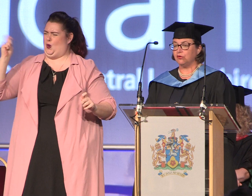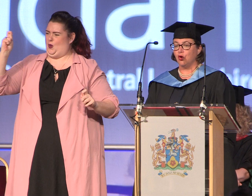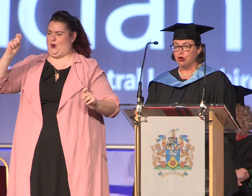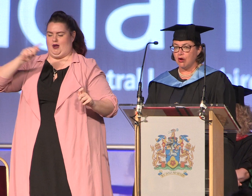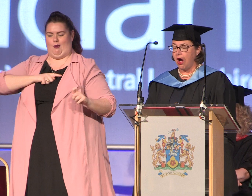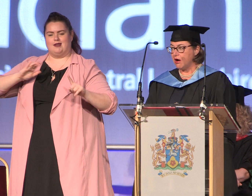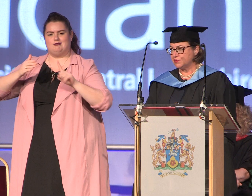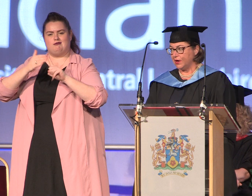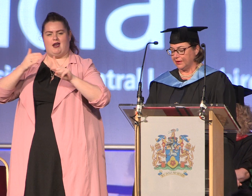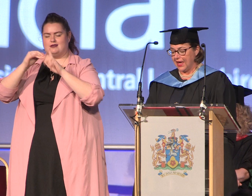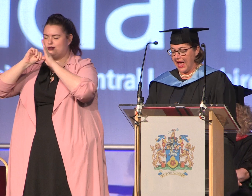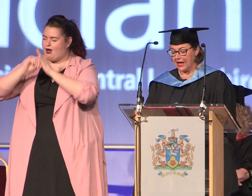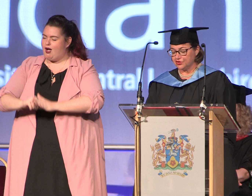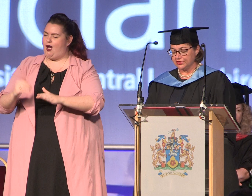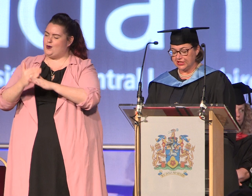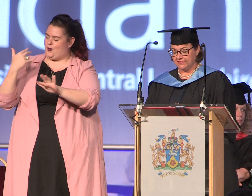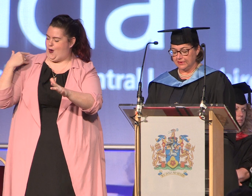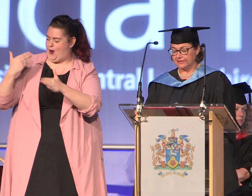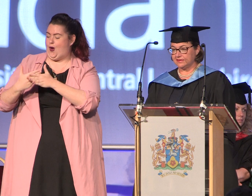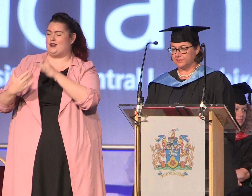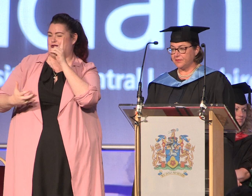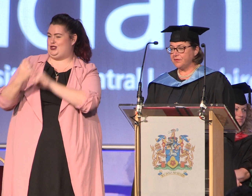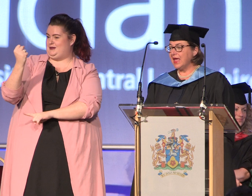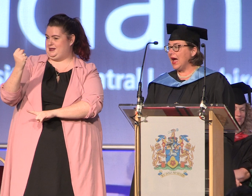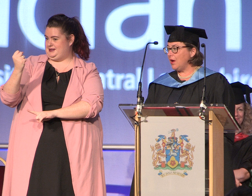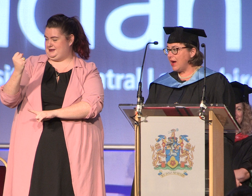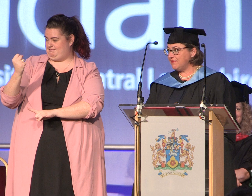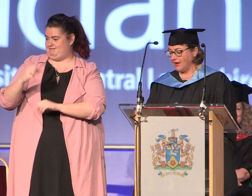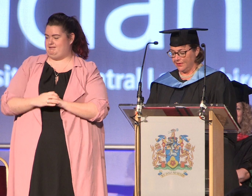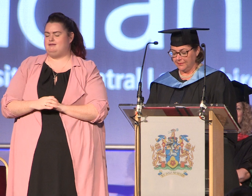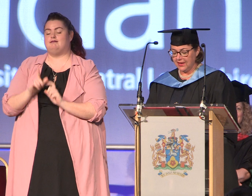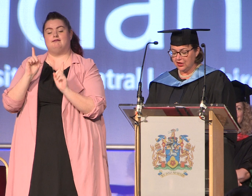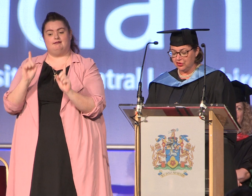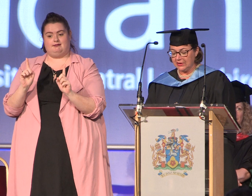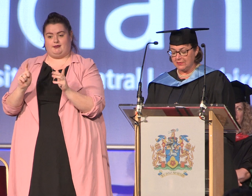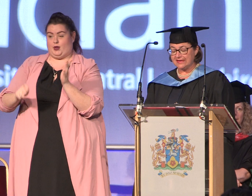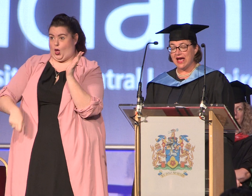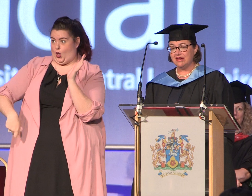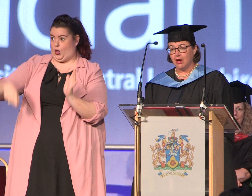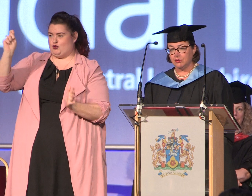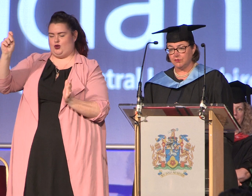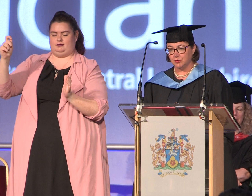all your hard work under achievements. However, do keep it tight hold of your